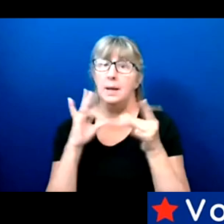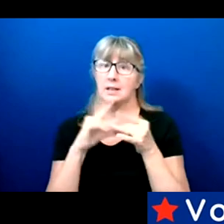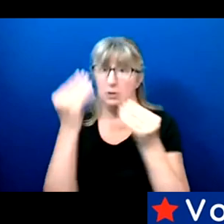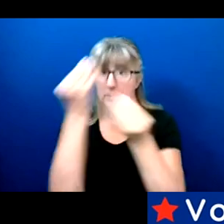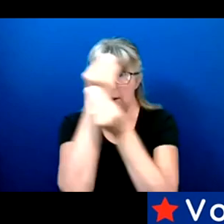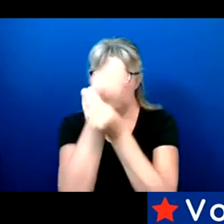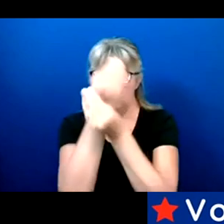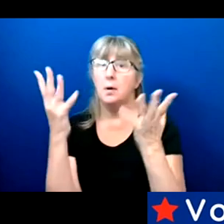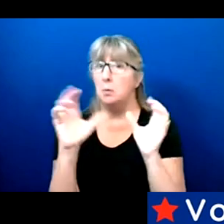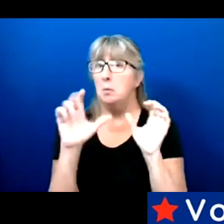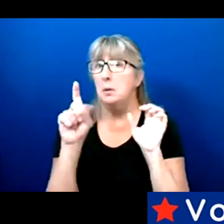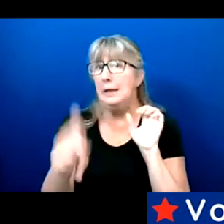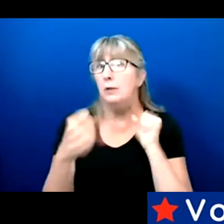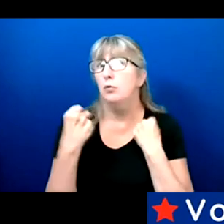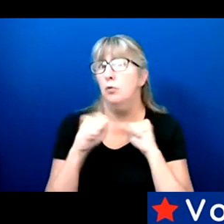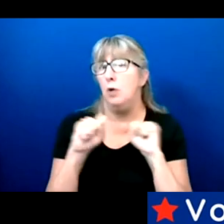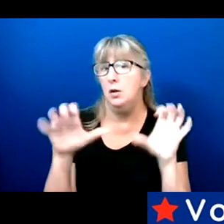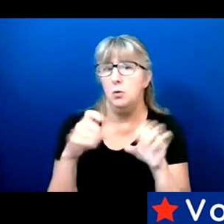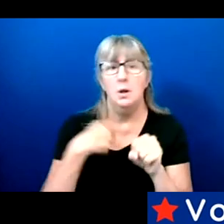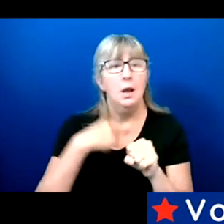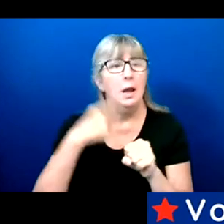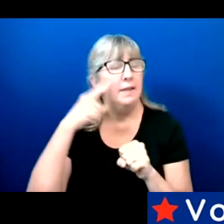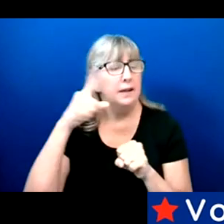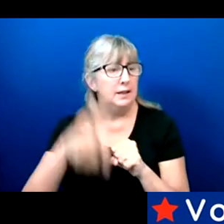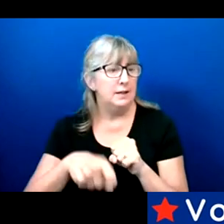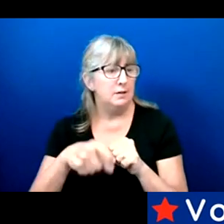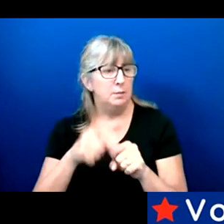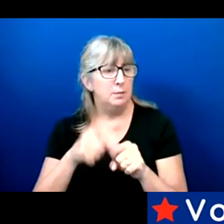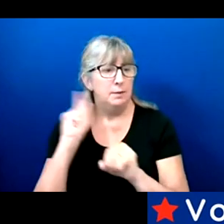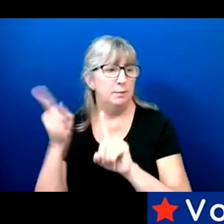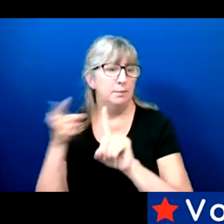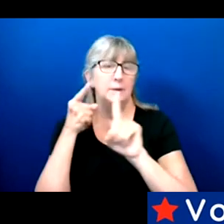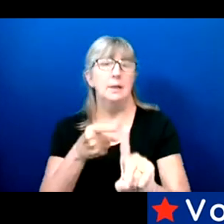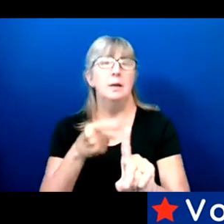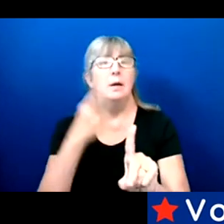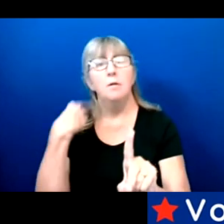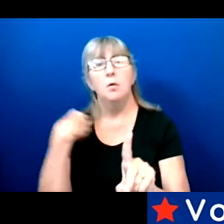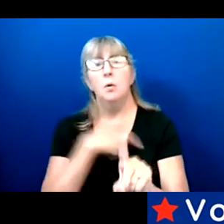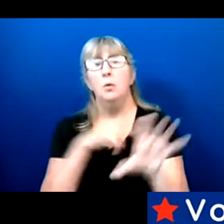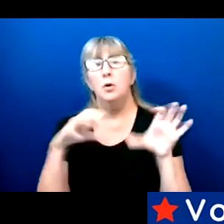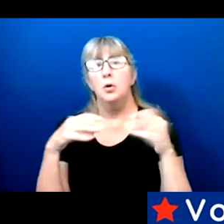I think that is something that needs to be central to what we're doing moving forward. Thank you, Gaylon.